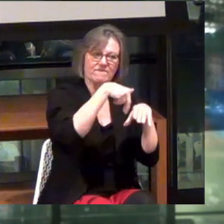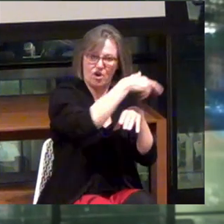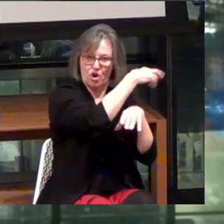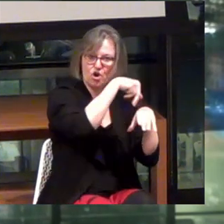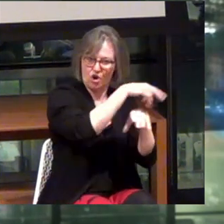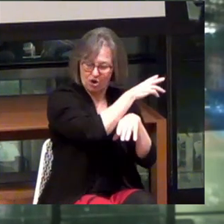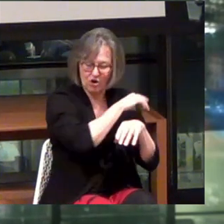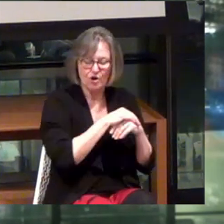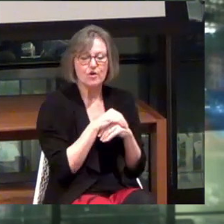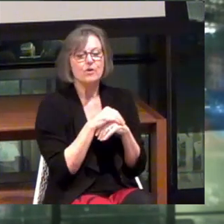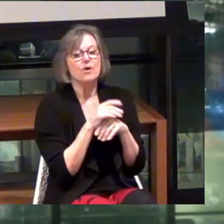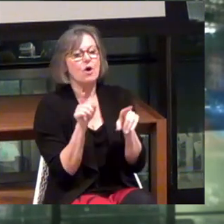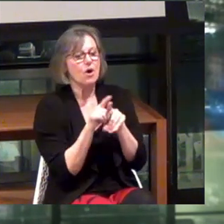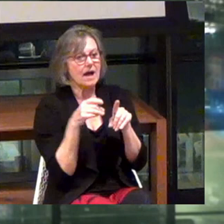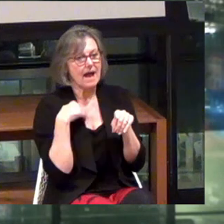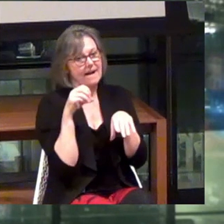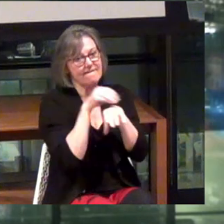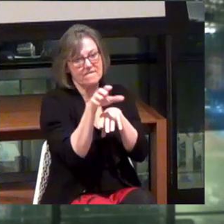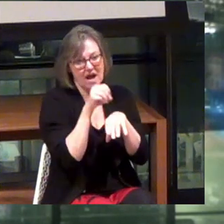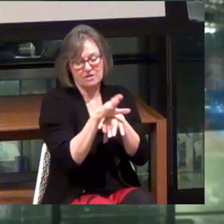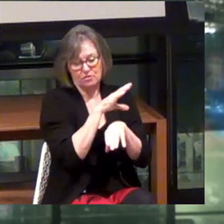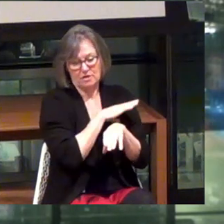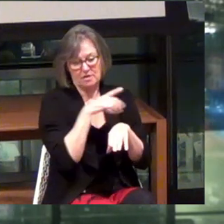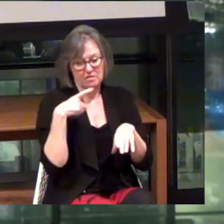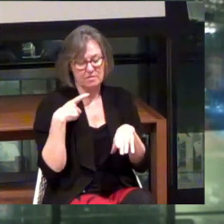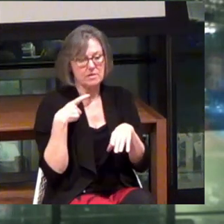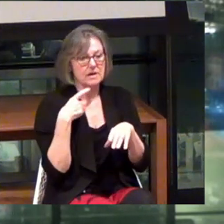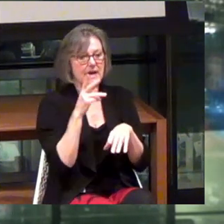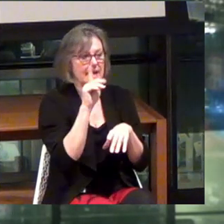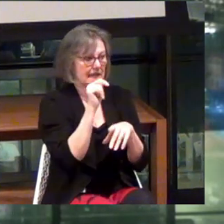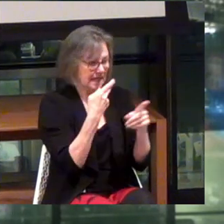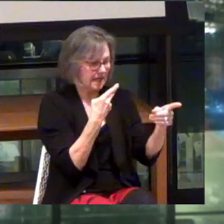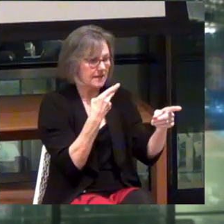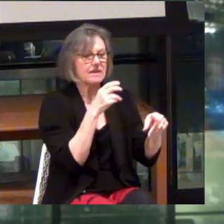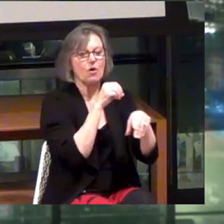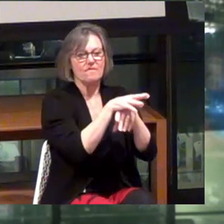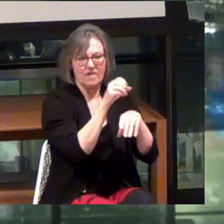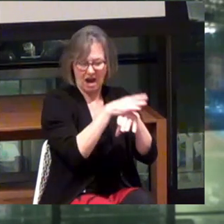Right? We also have an advisory group. Keith is one of our advisory group members.